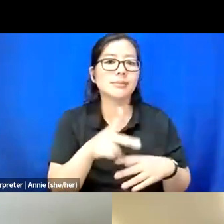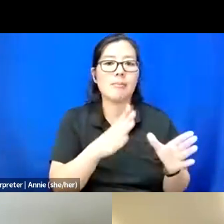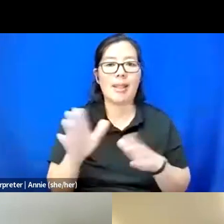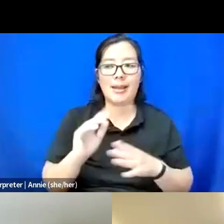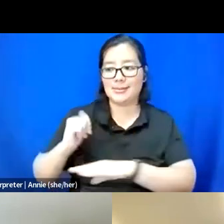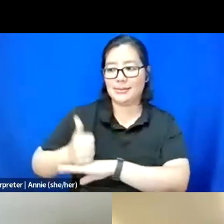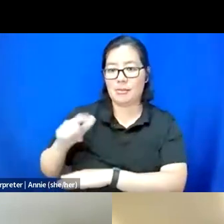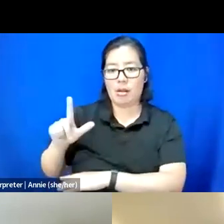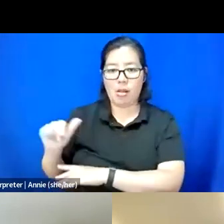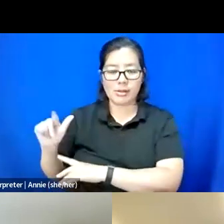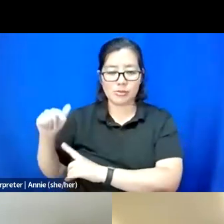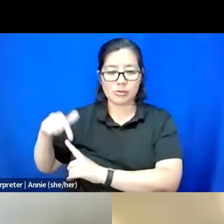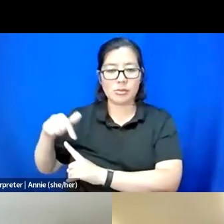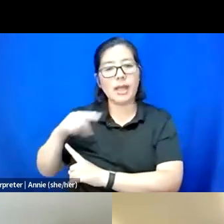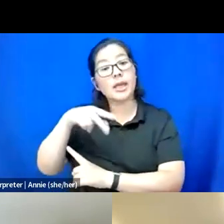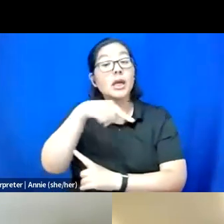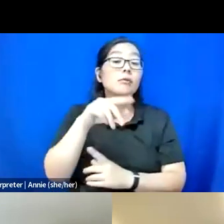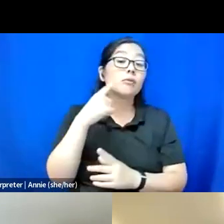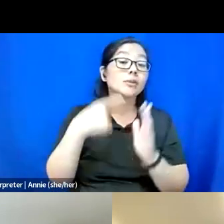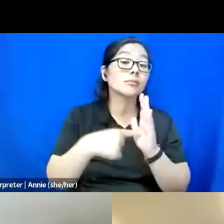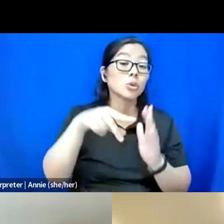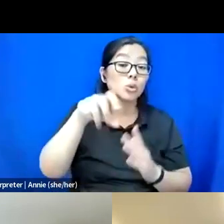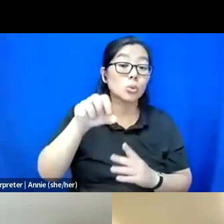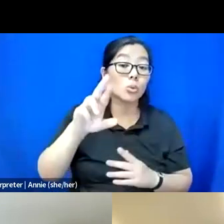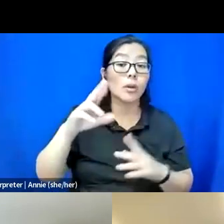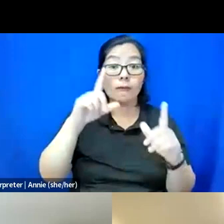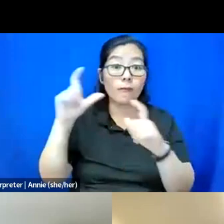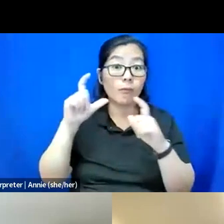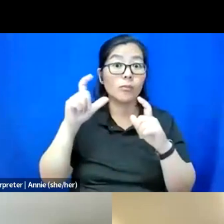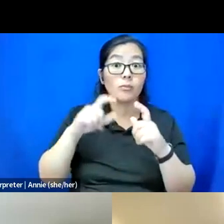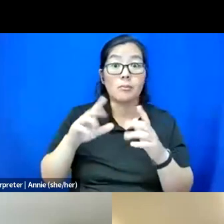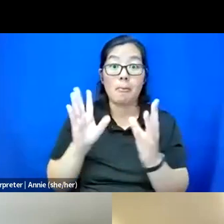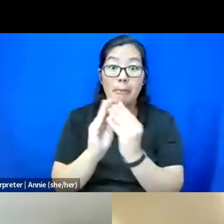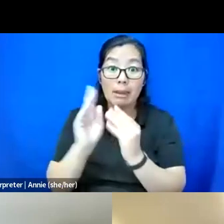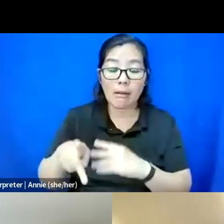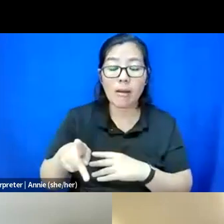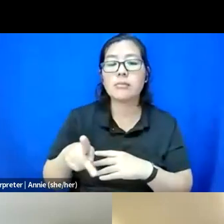like a queer photo meetup, trying to figure out how to have that also hybrid.